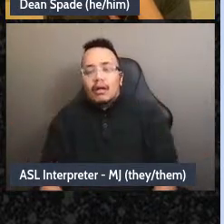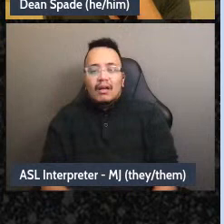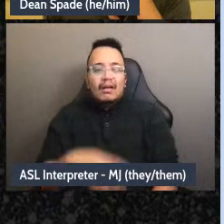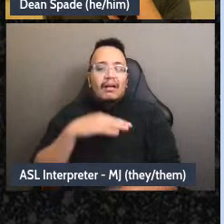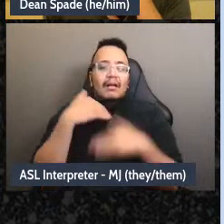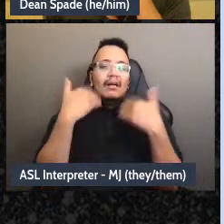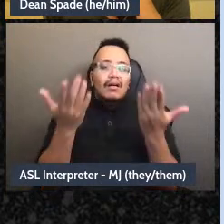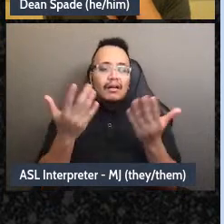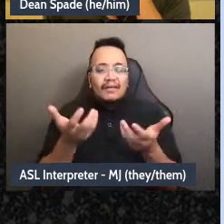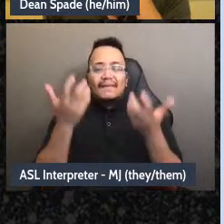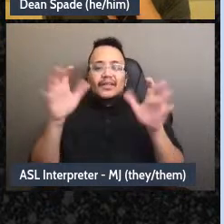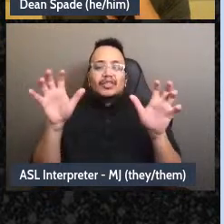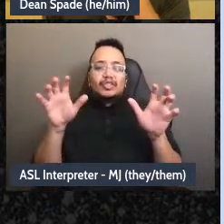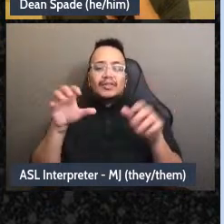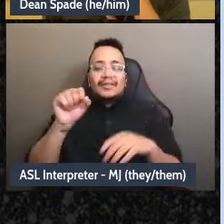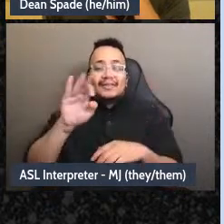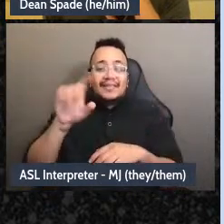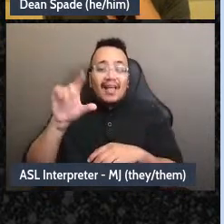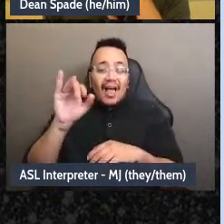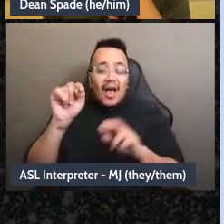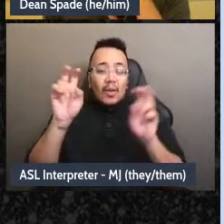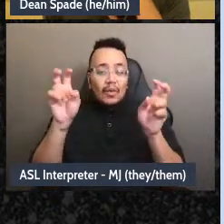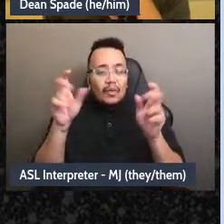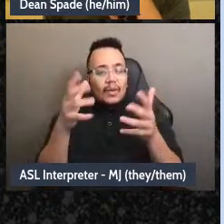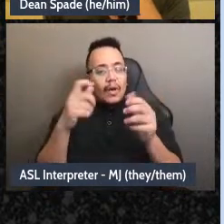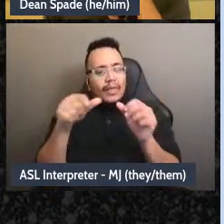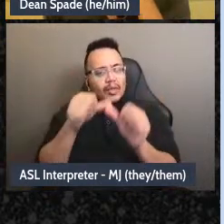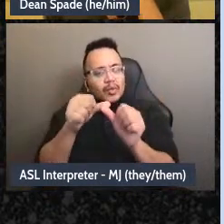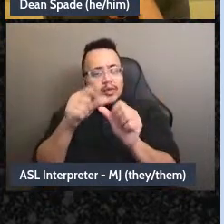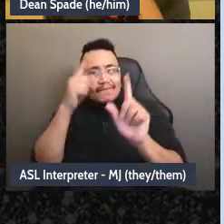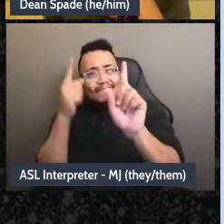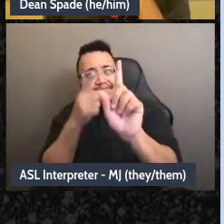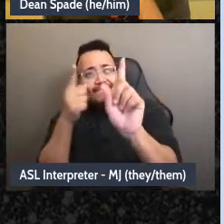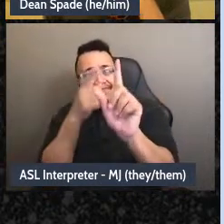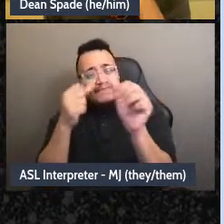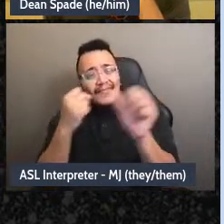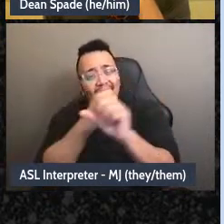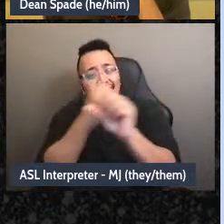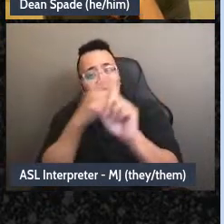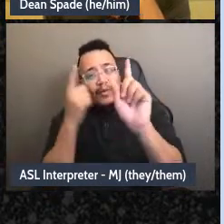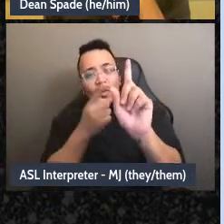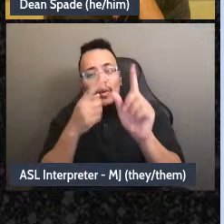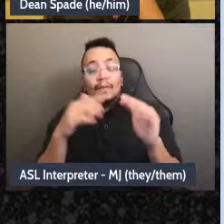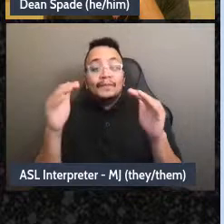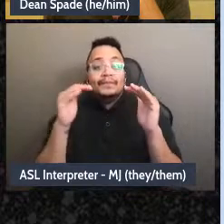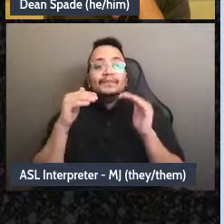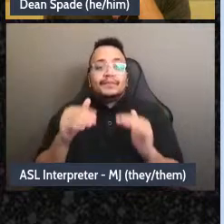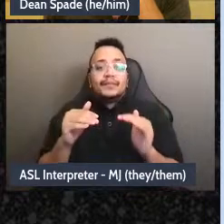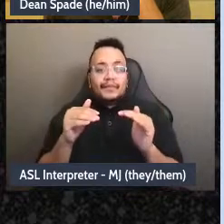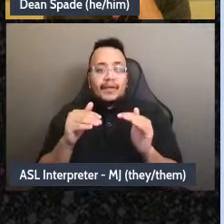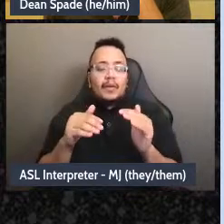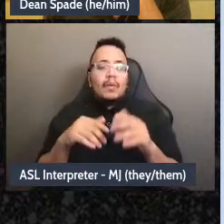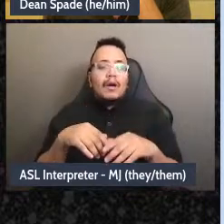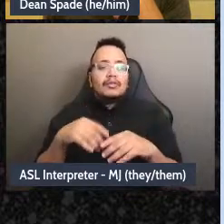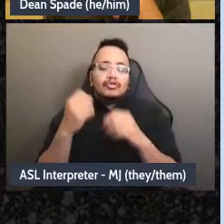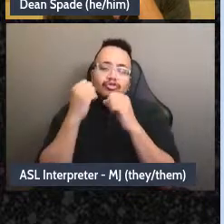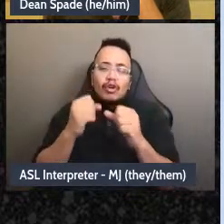we want wise action influenced by many people's wisdom rather than somebody dominating, we want